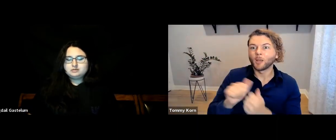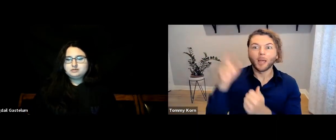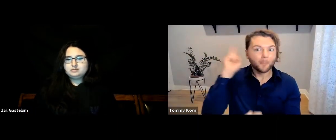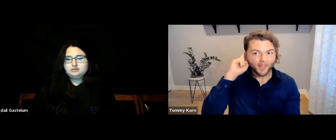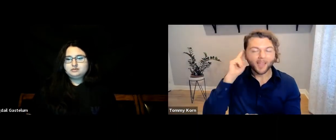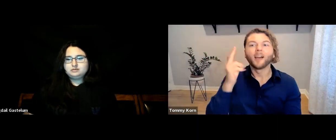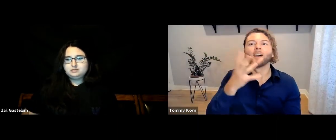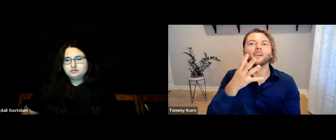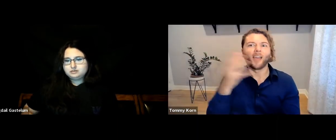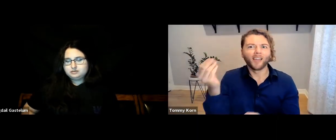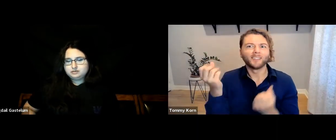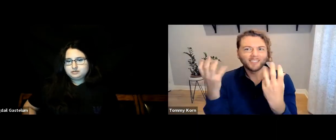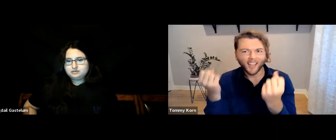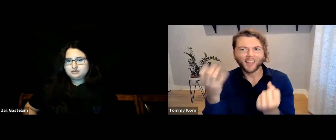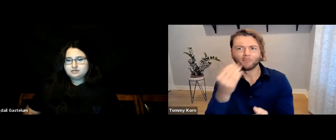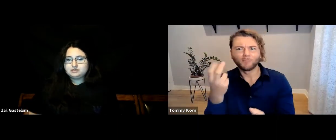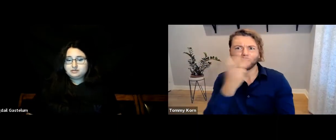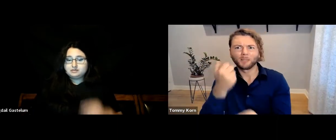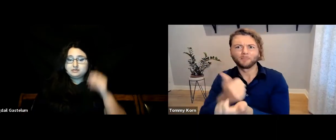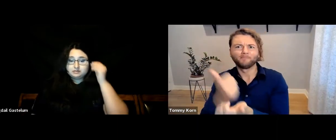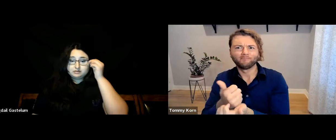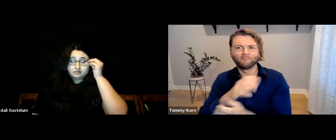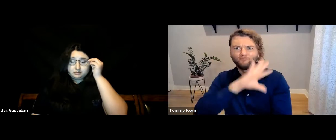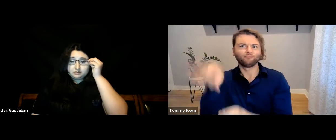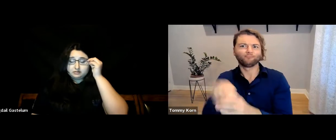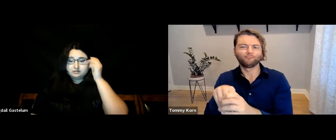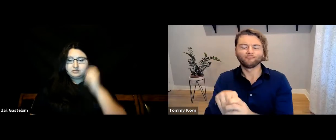with cochlear implants, ASL, and speech therapy.